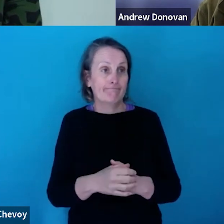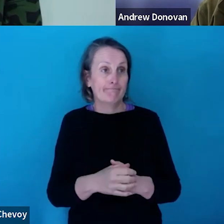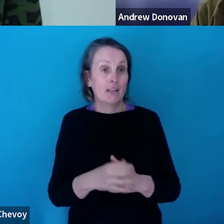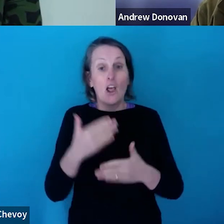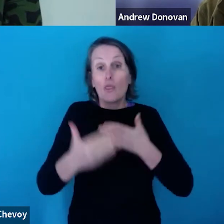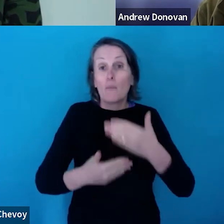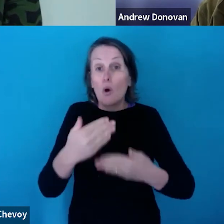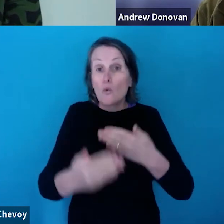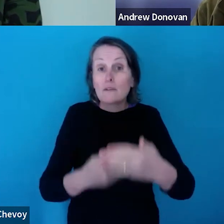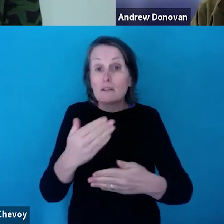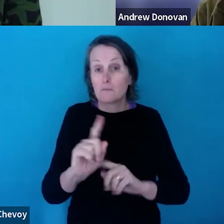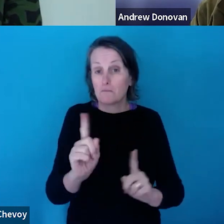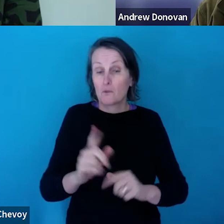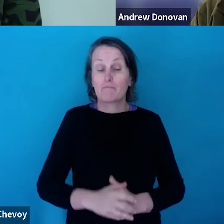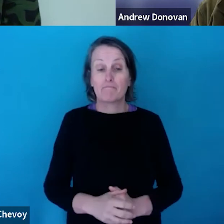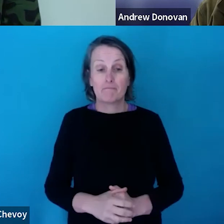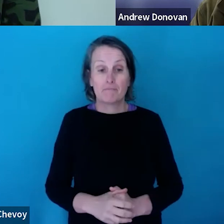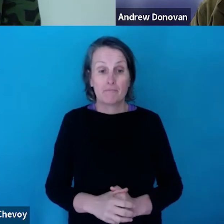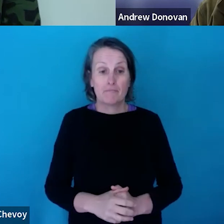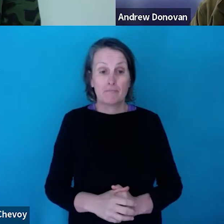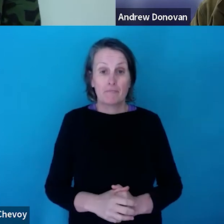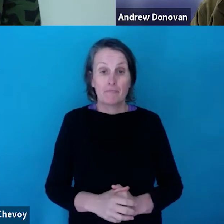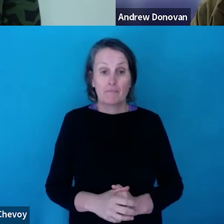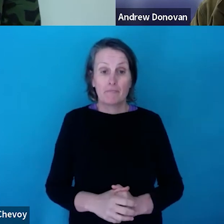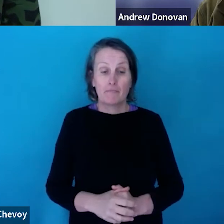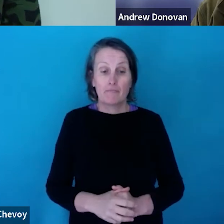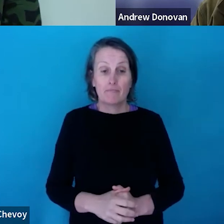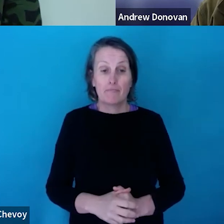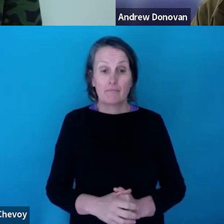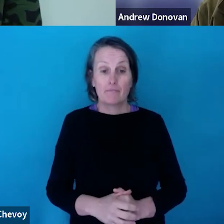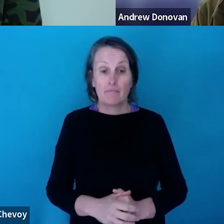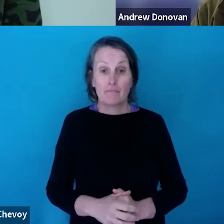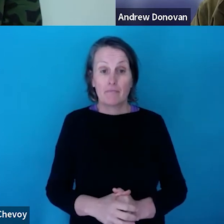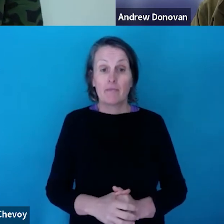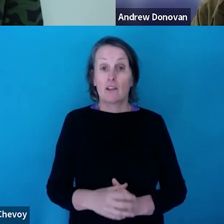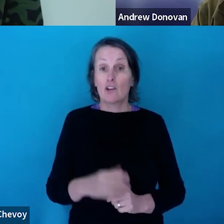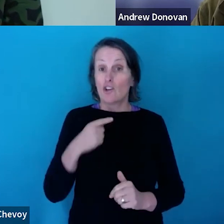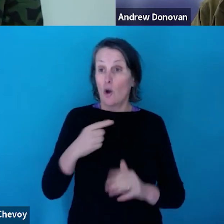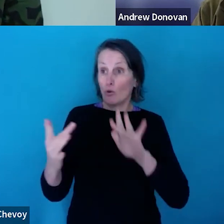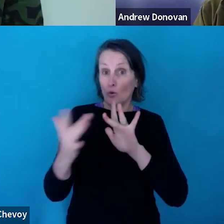is to sort of go through that method of inquiries first and then if there's -